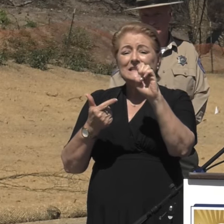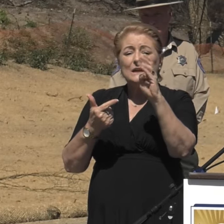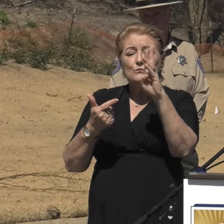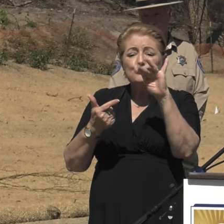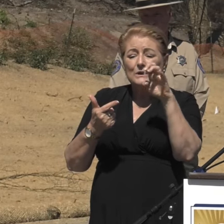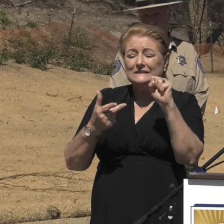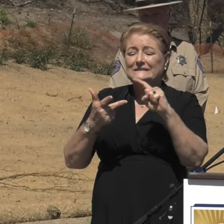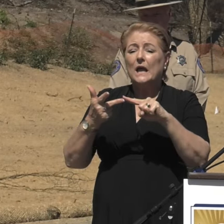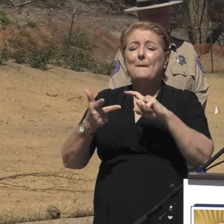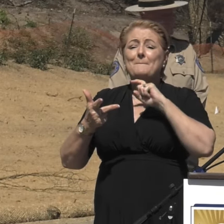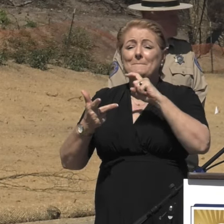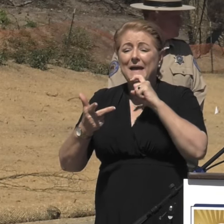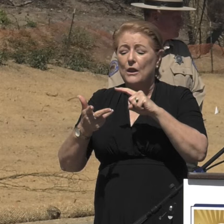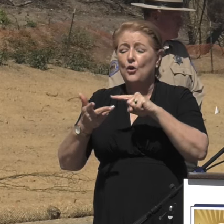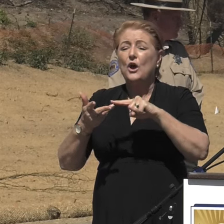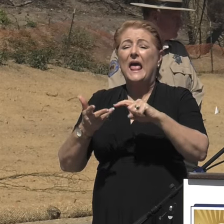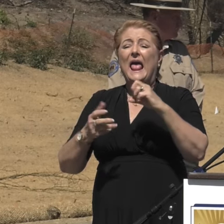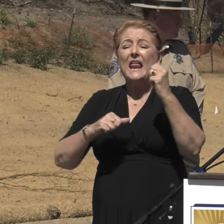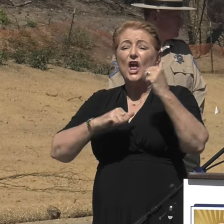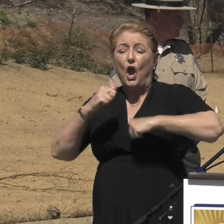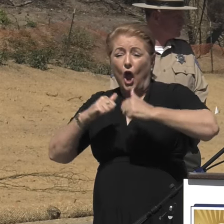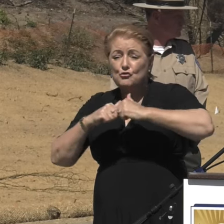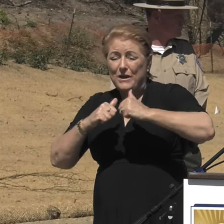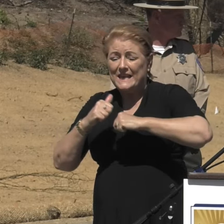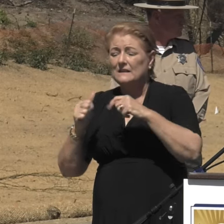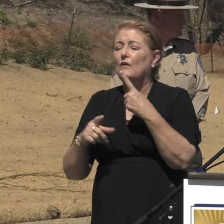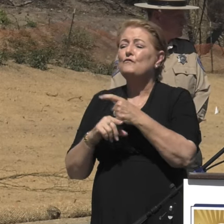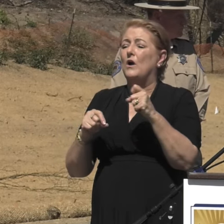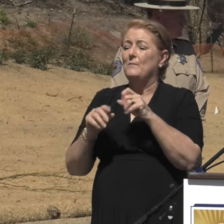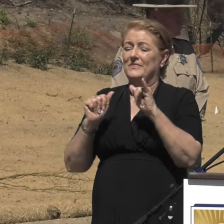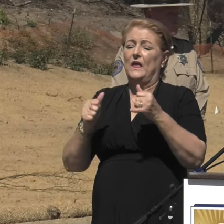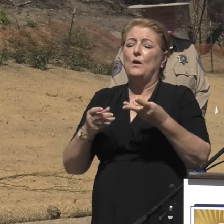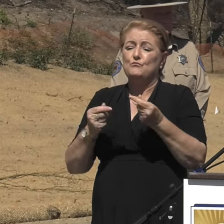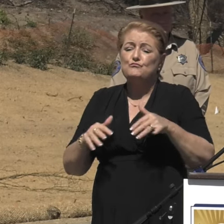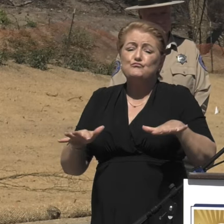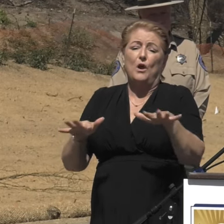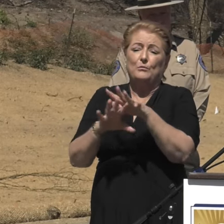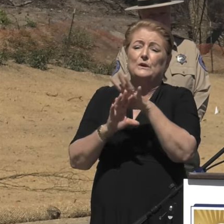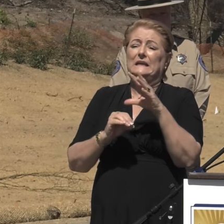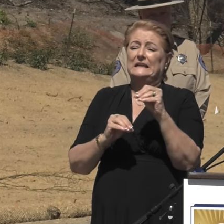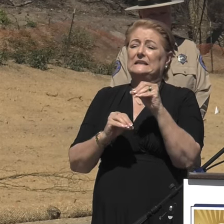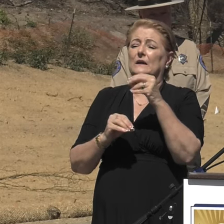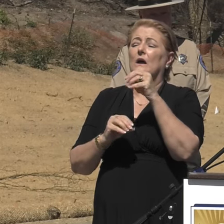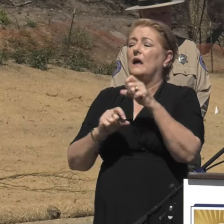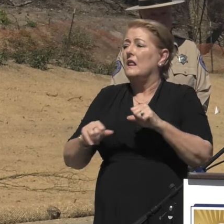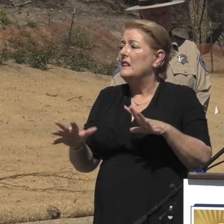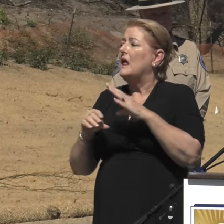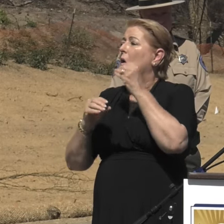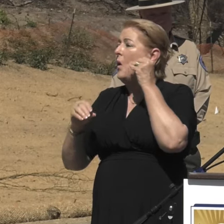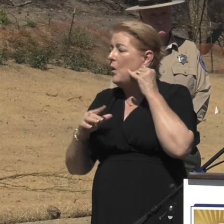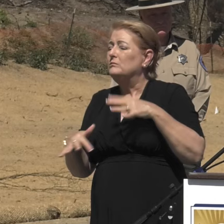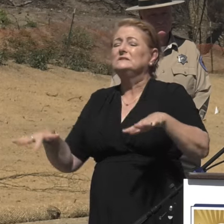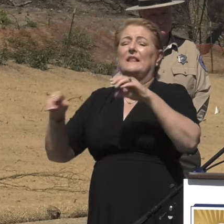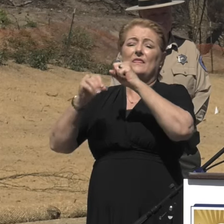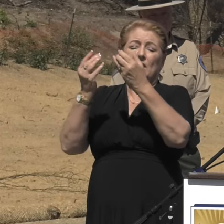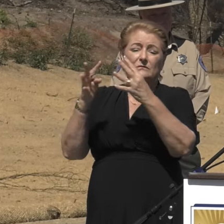from nearly 1,000 properties destroyed in the Woolsey and Hill fires. We throw out these big numbers,